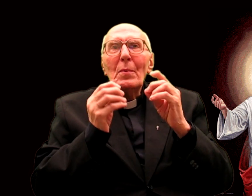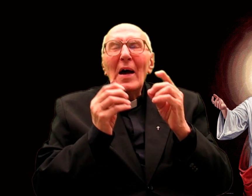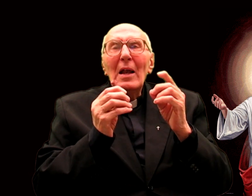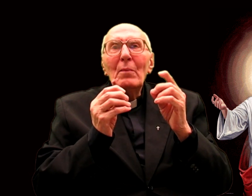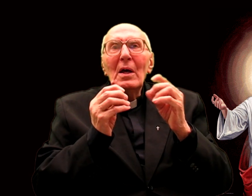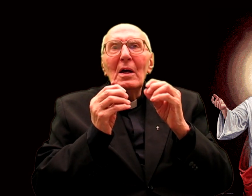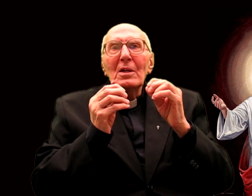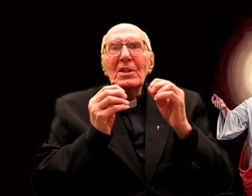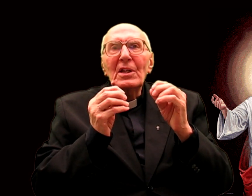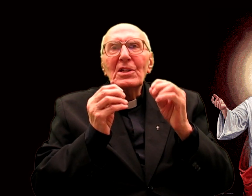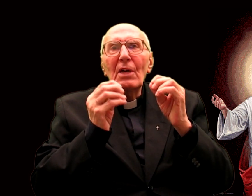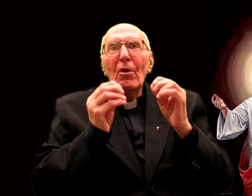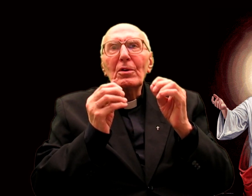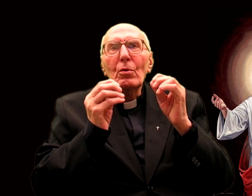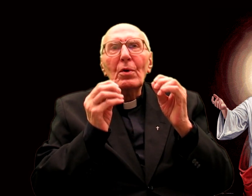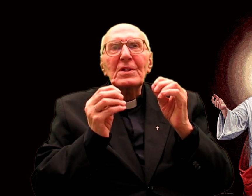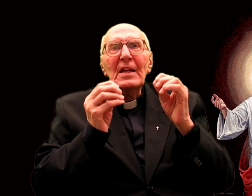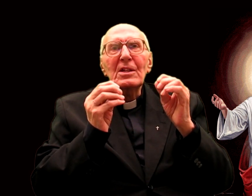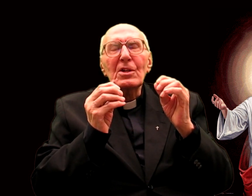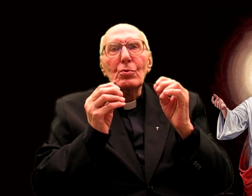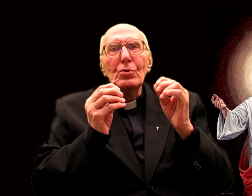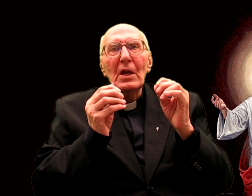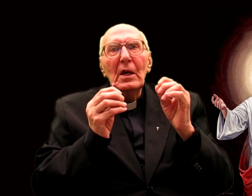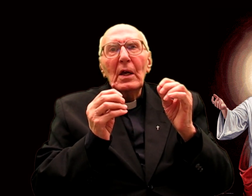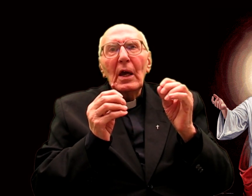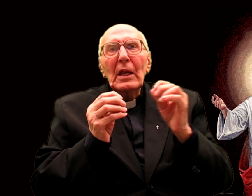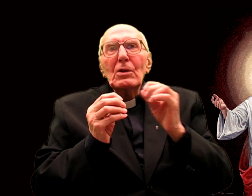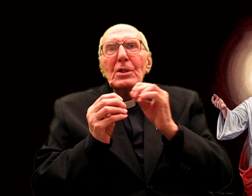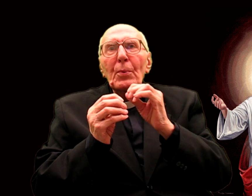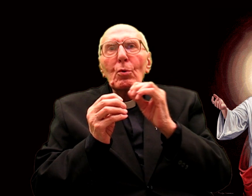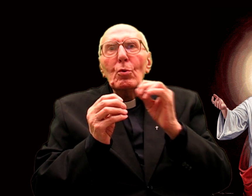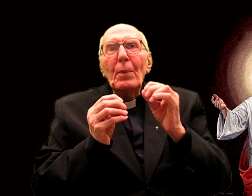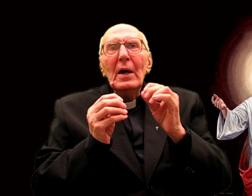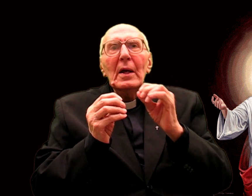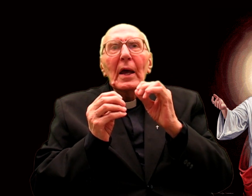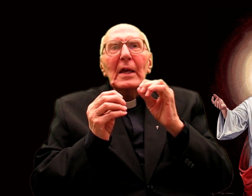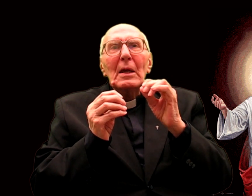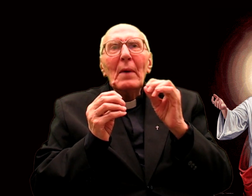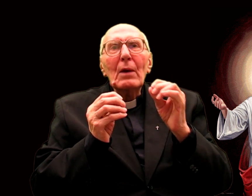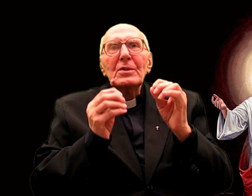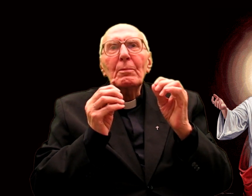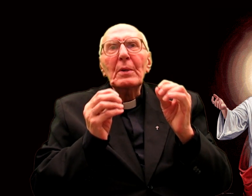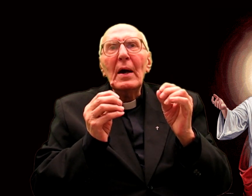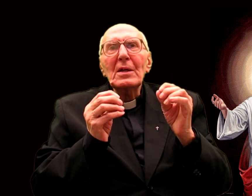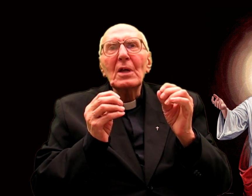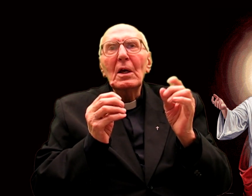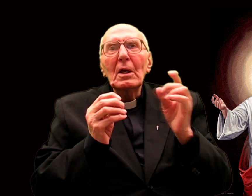If a soul is said to devote the Heart of Jesus and does not care to love Him more and more,